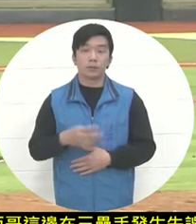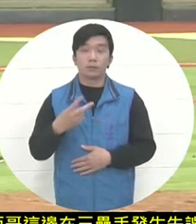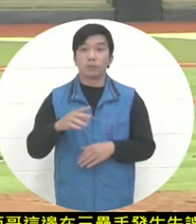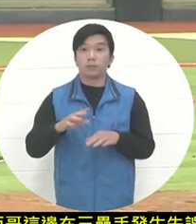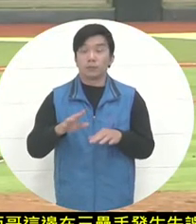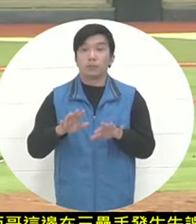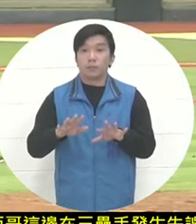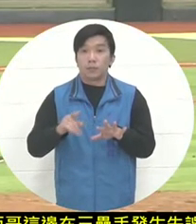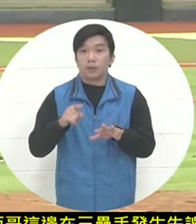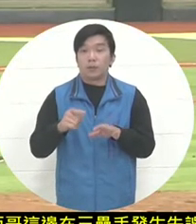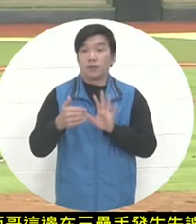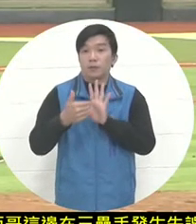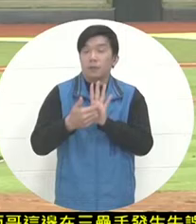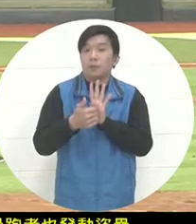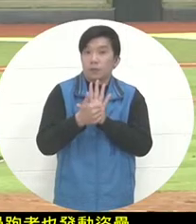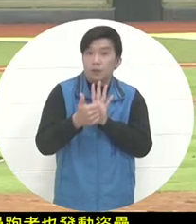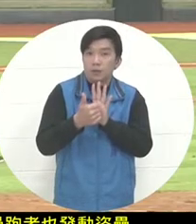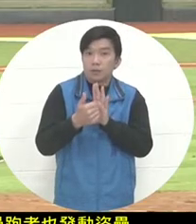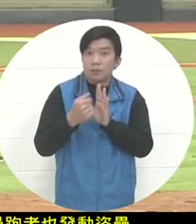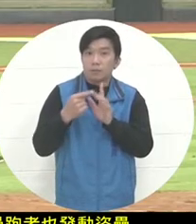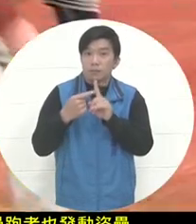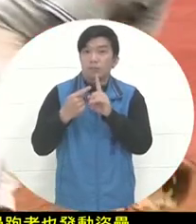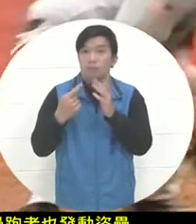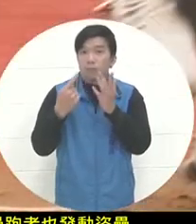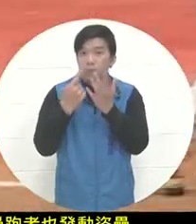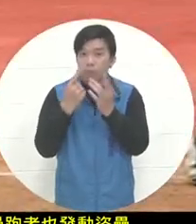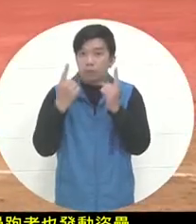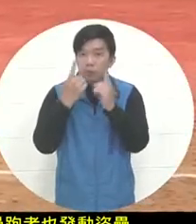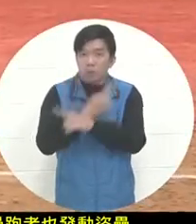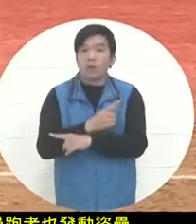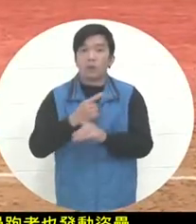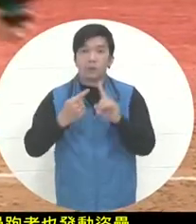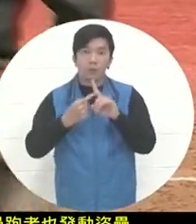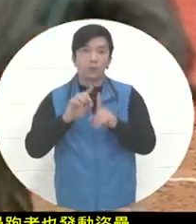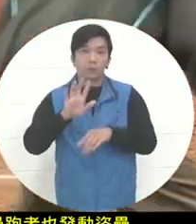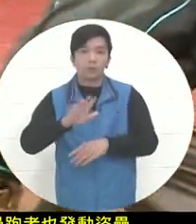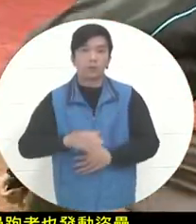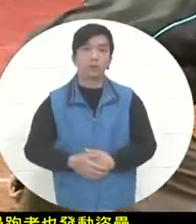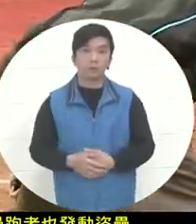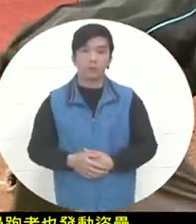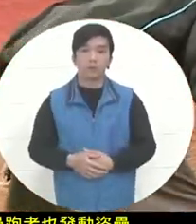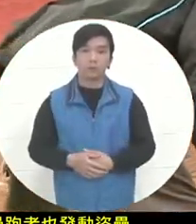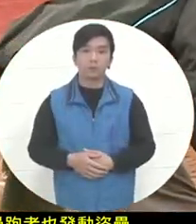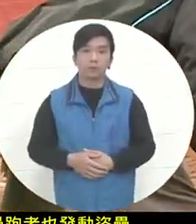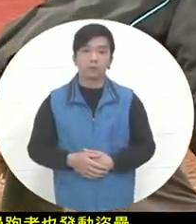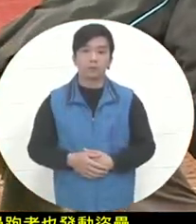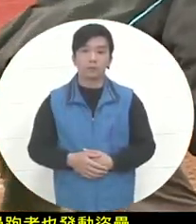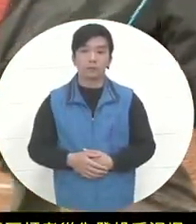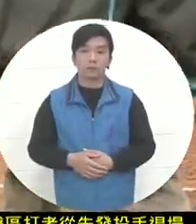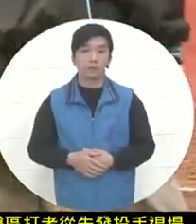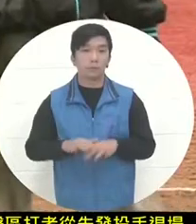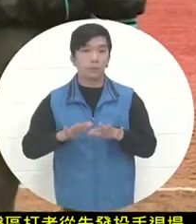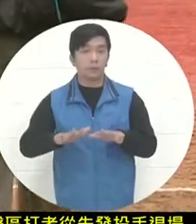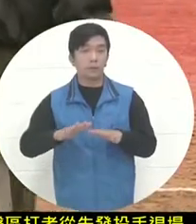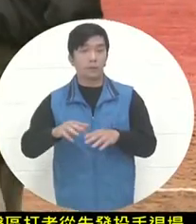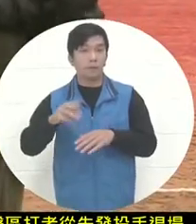and came back to serve as the back of the hand . At this time, Pajora was also replaced. It was very positive for the runner. He